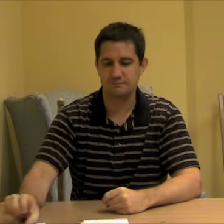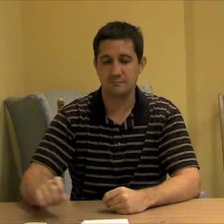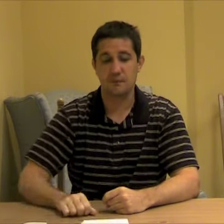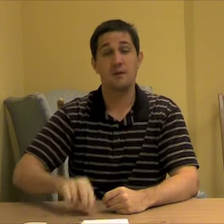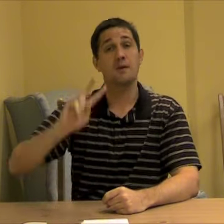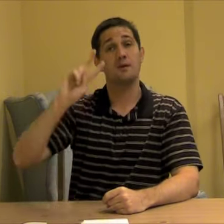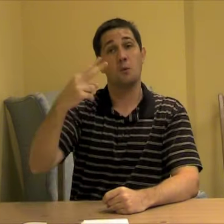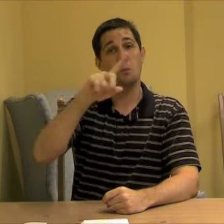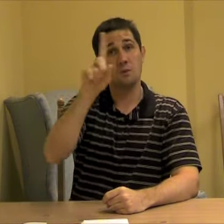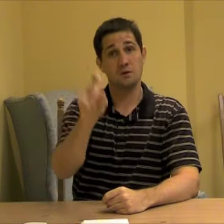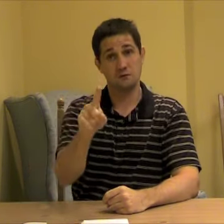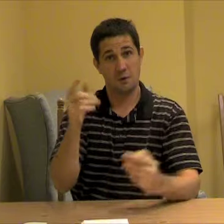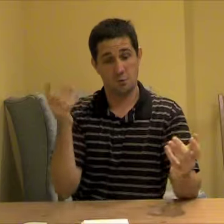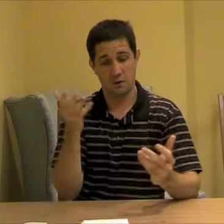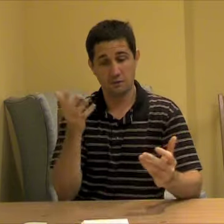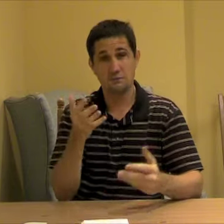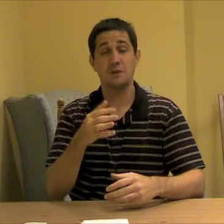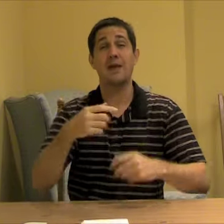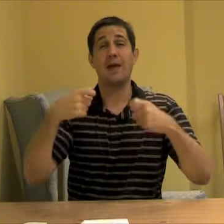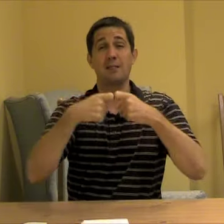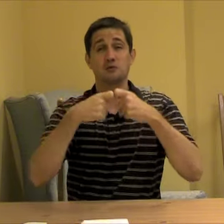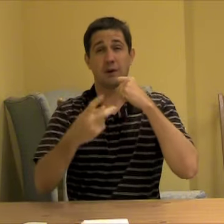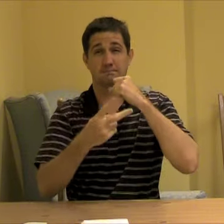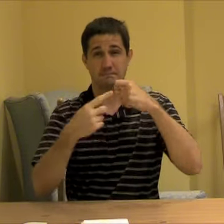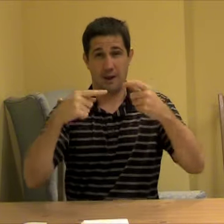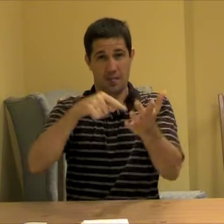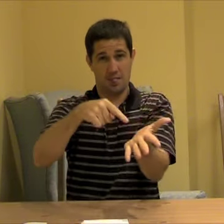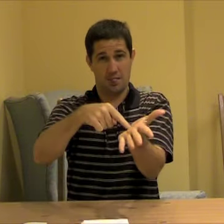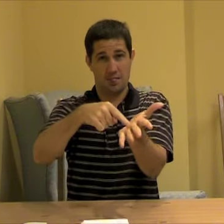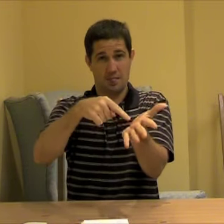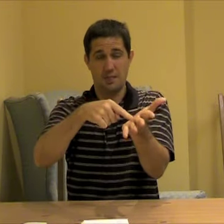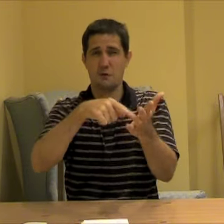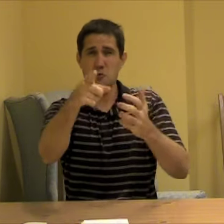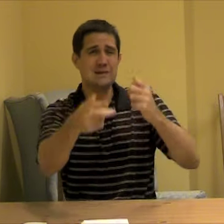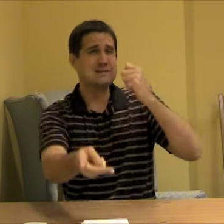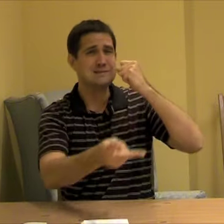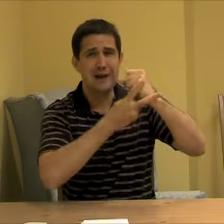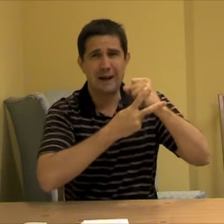Second question: How can you save money on your electric bill and help the Earth at the